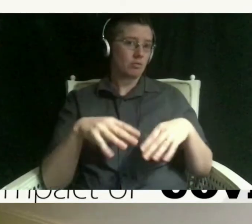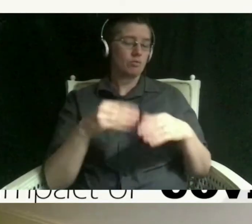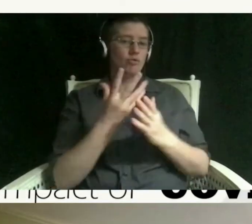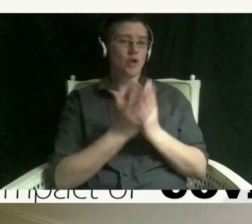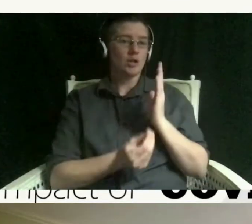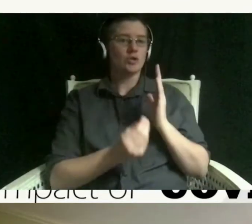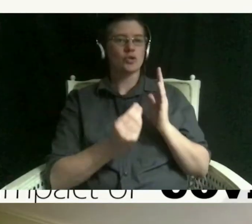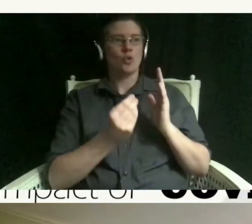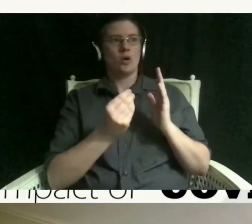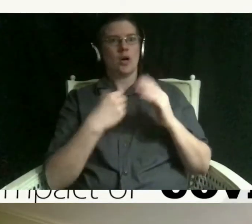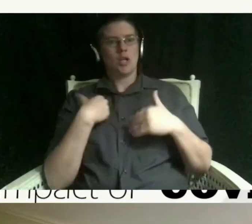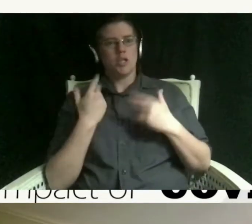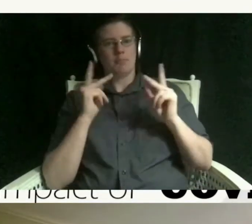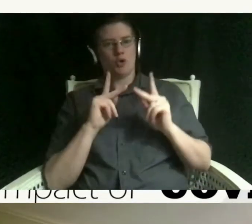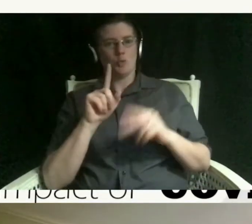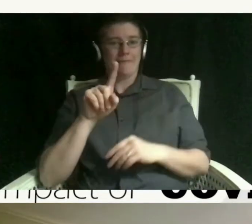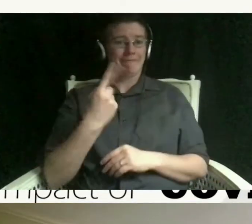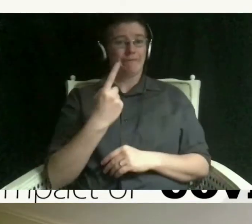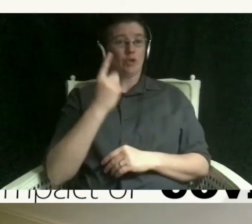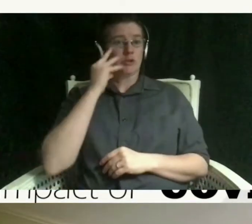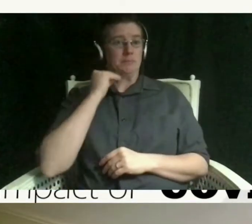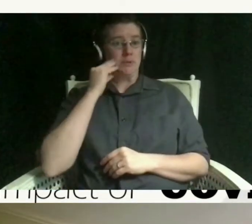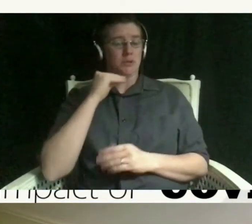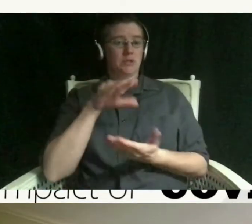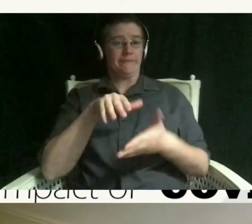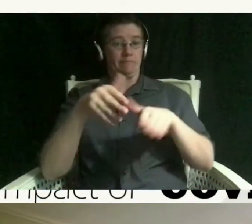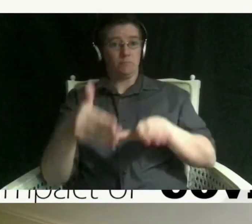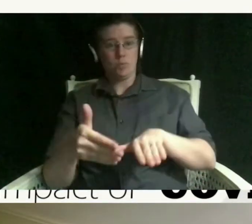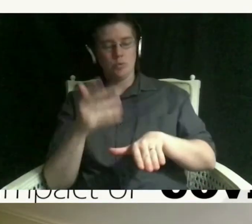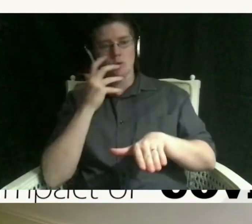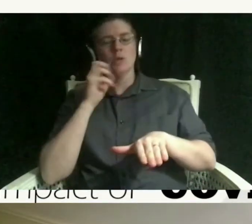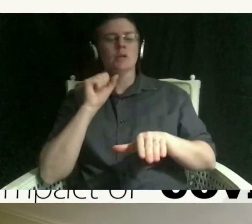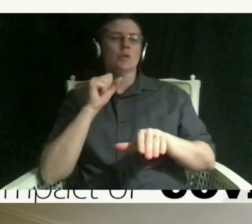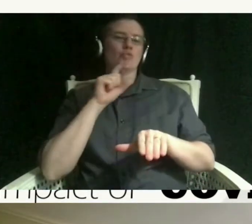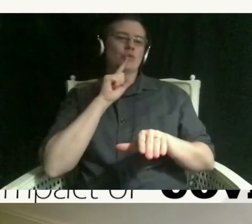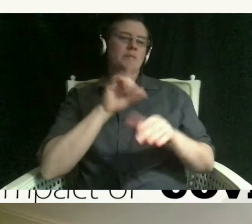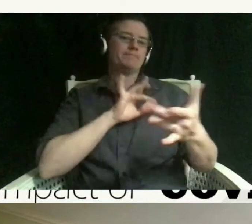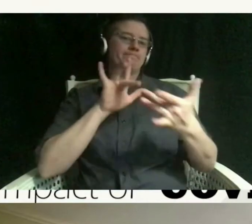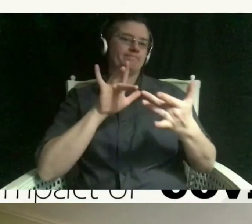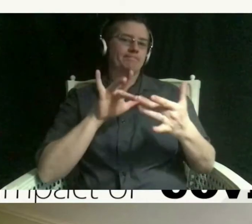lean on those people in that space in order to do that another thing that's been really